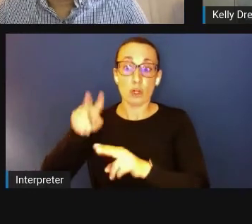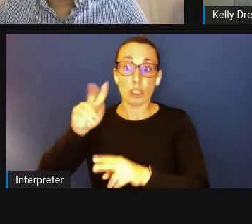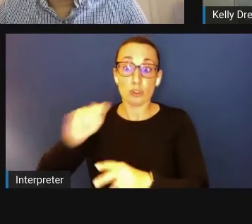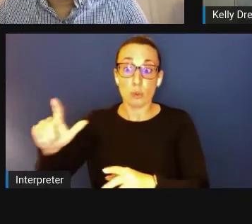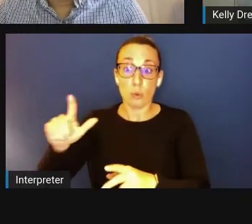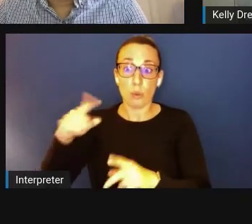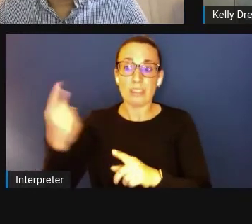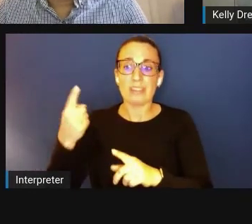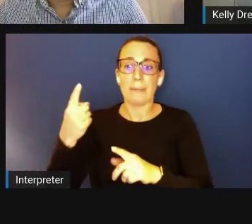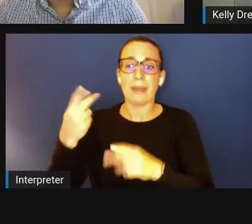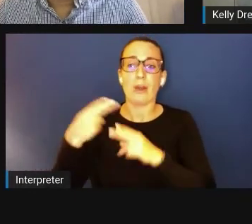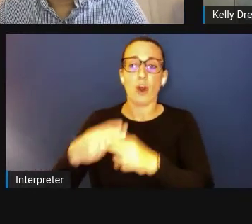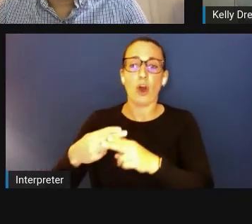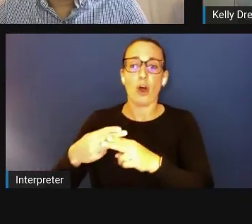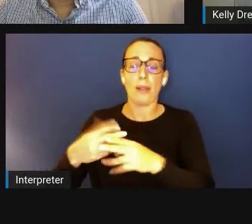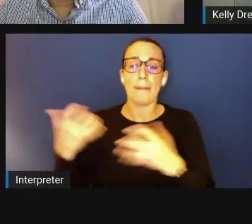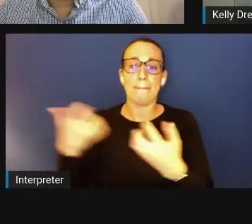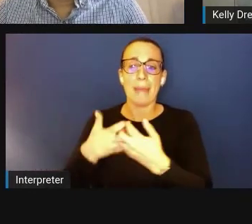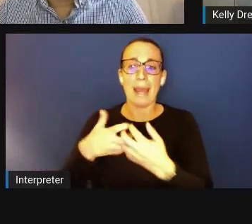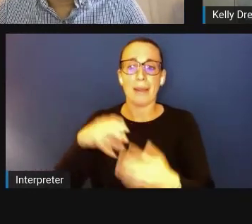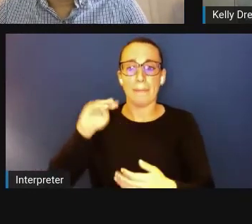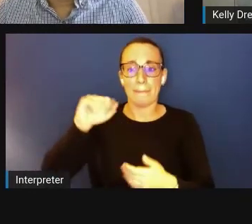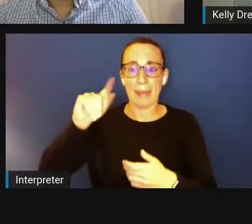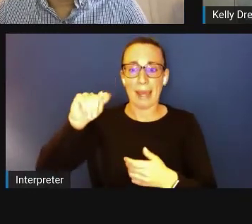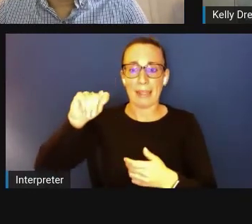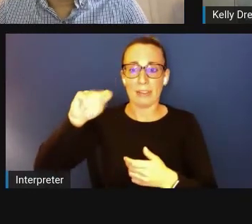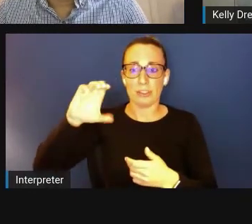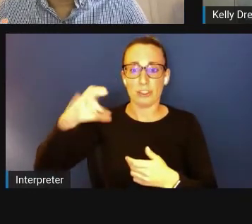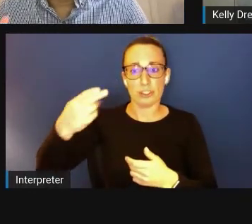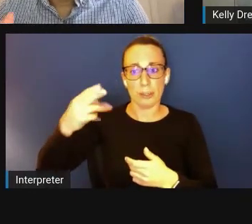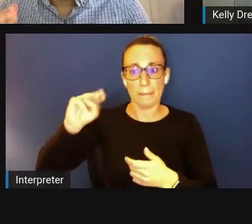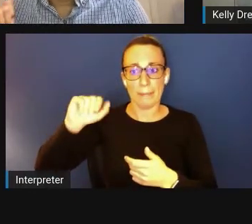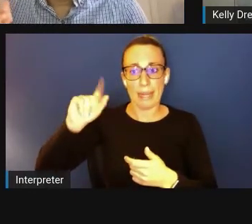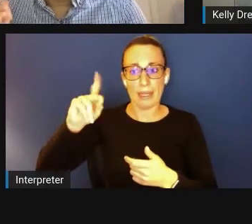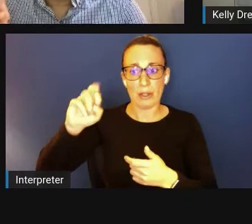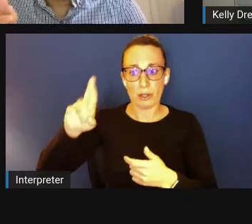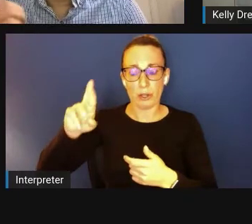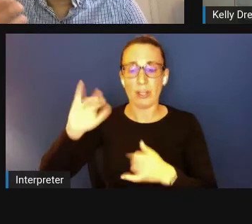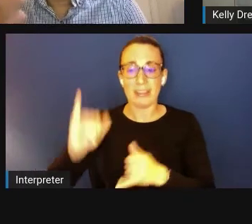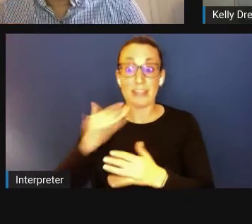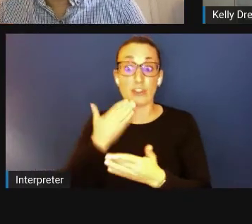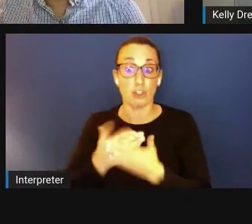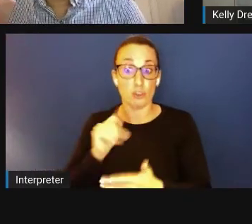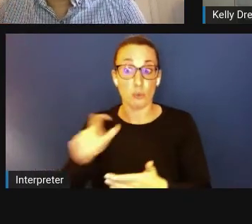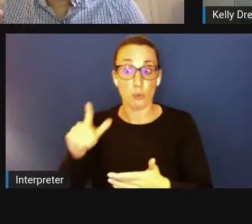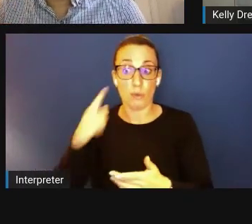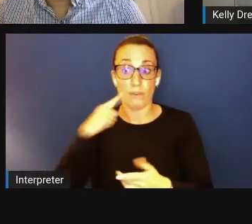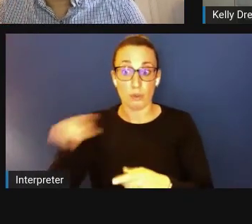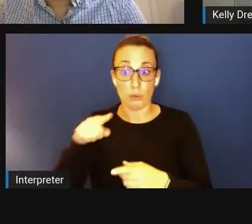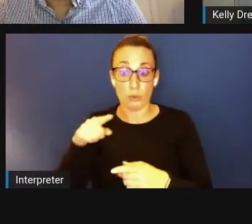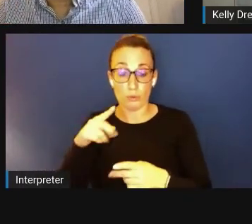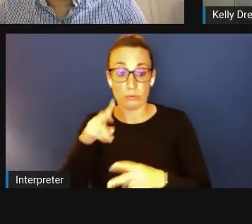which I think is really useful for you to figure out who the academic innovators